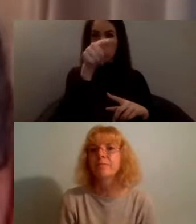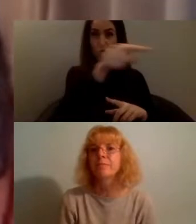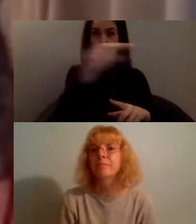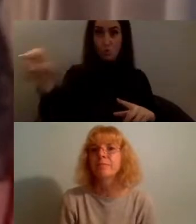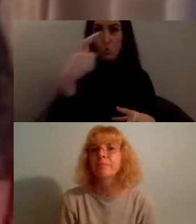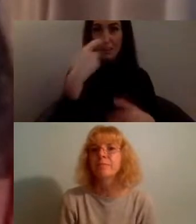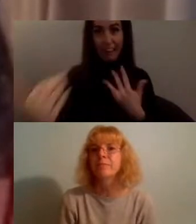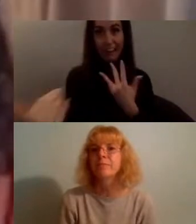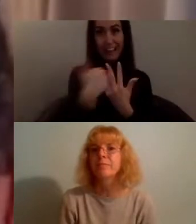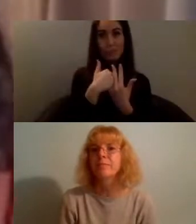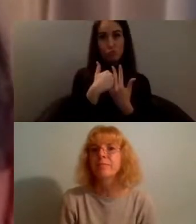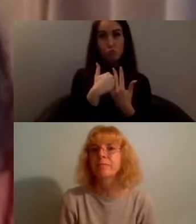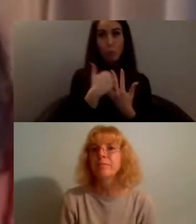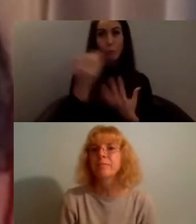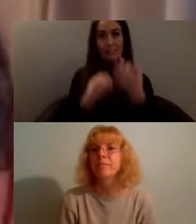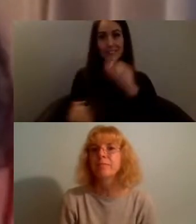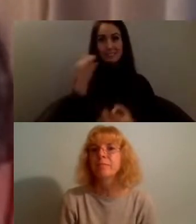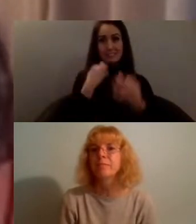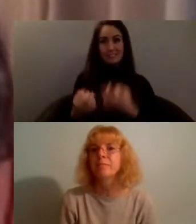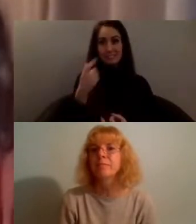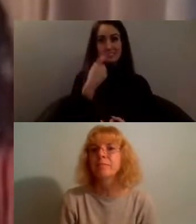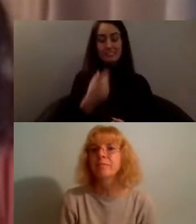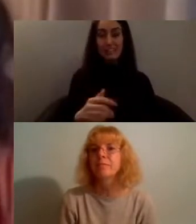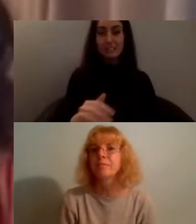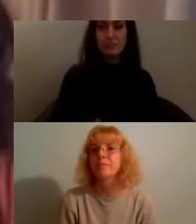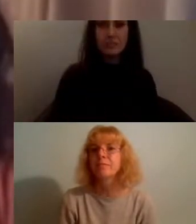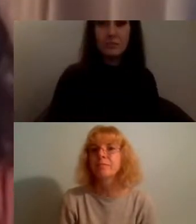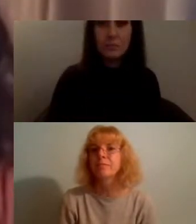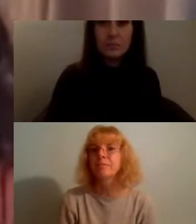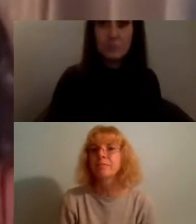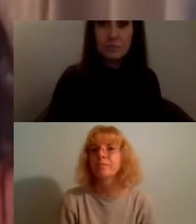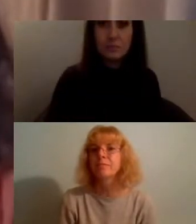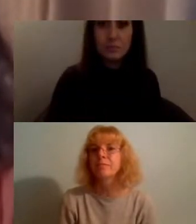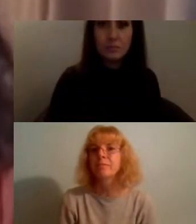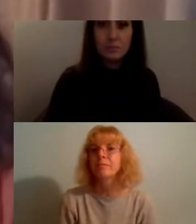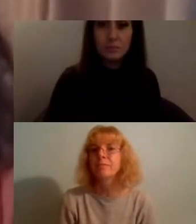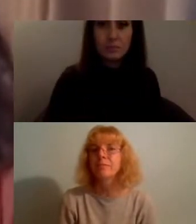the conversation we'll try to weave these in so over to you Josephine